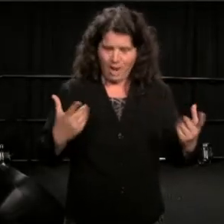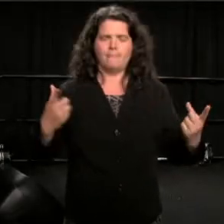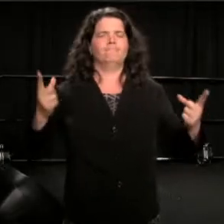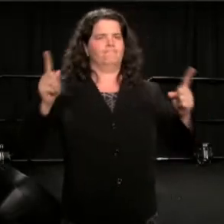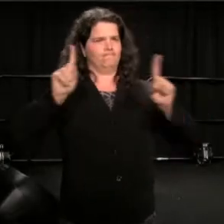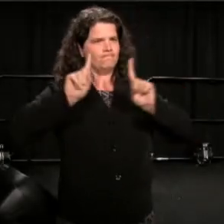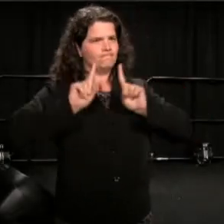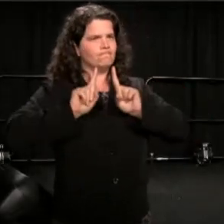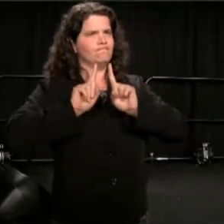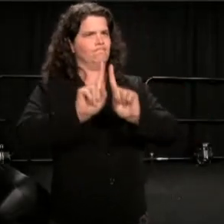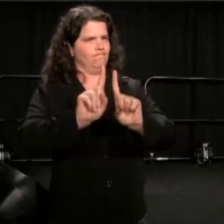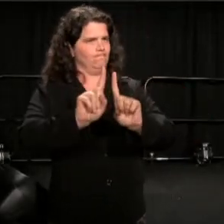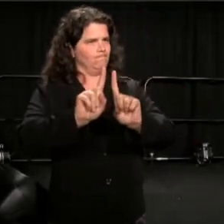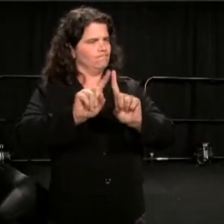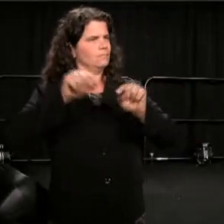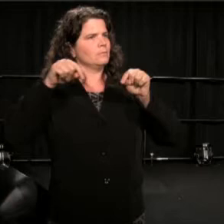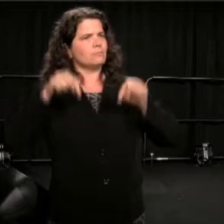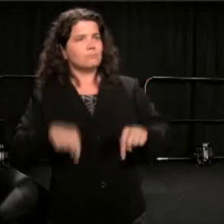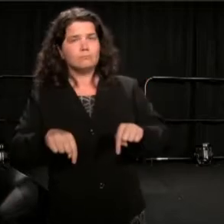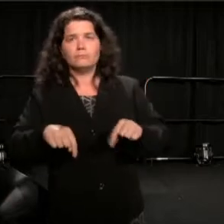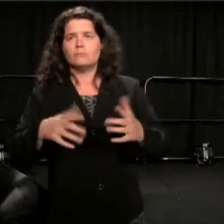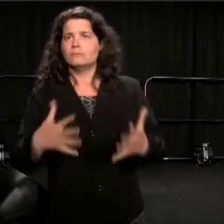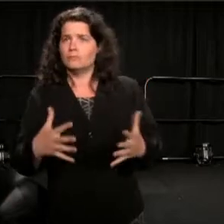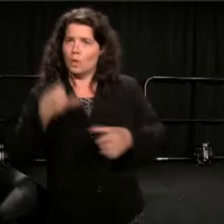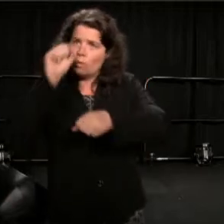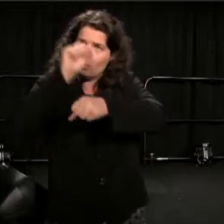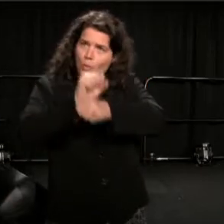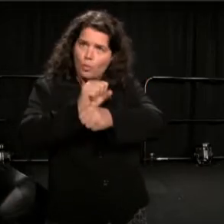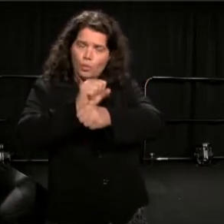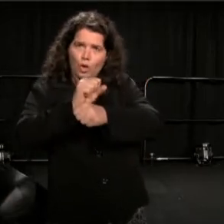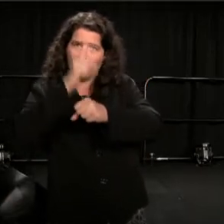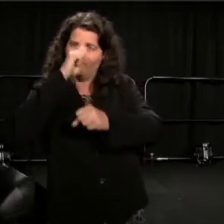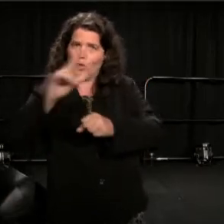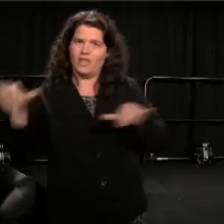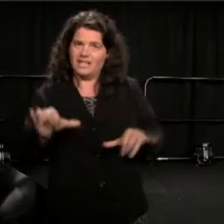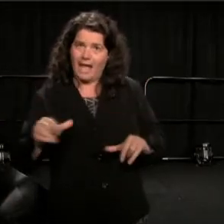a continent or an ocean away, working for the same future?